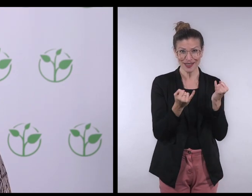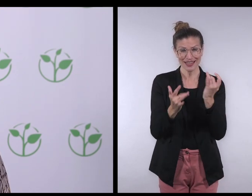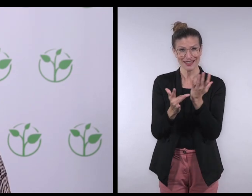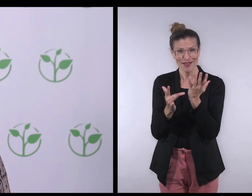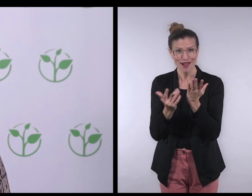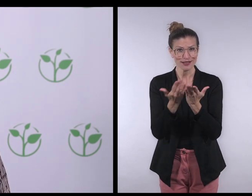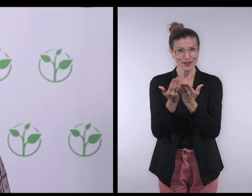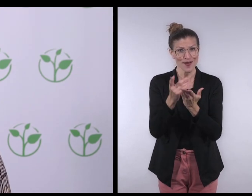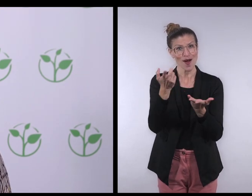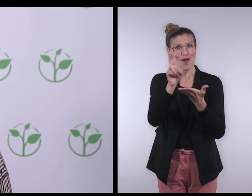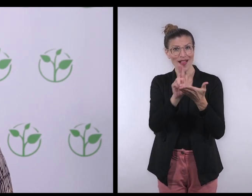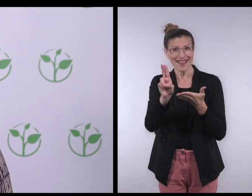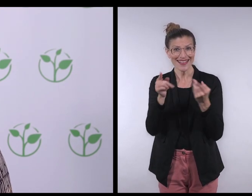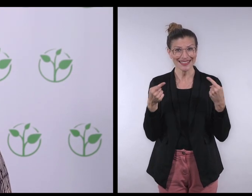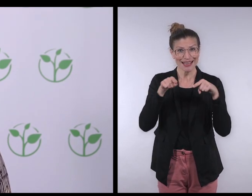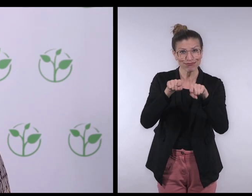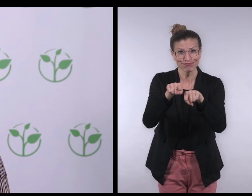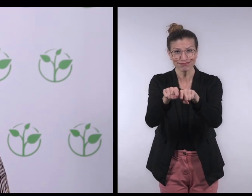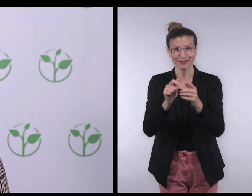It could be technical schools or universities.